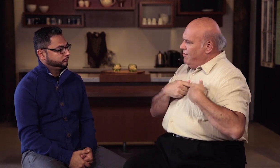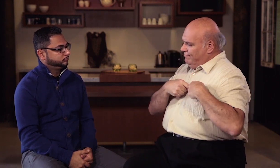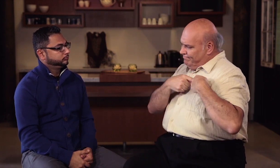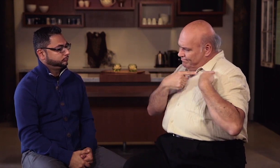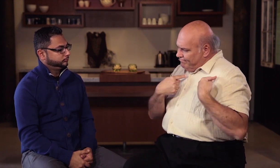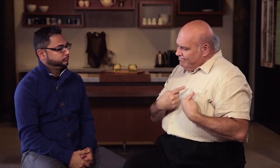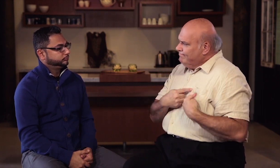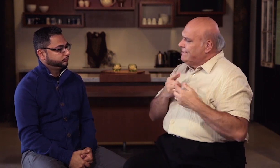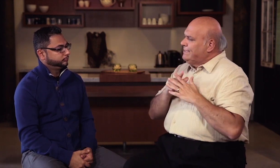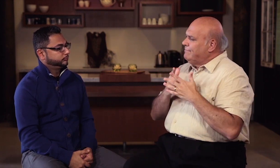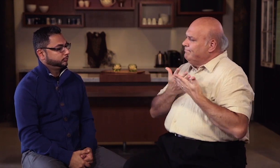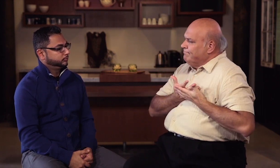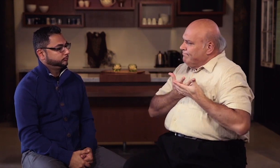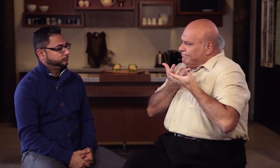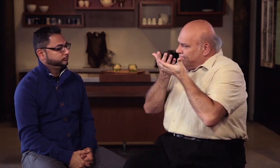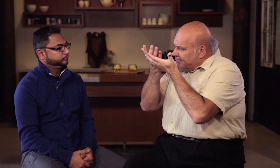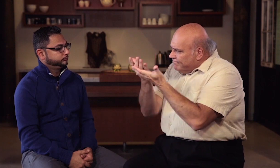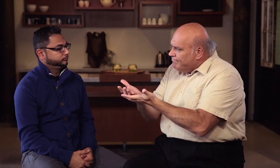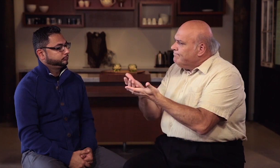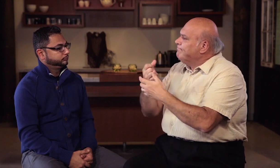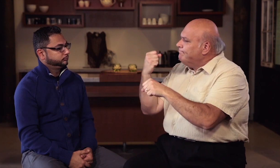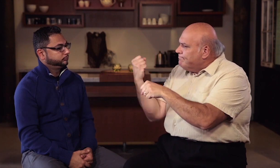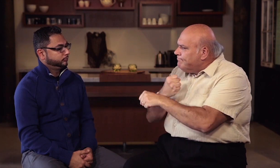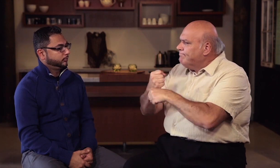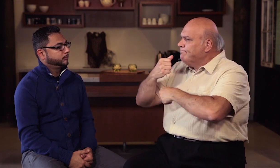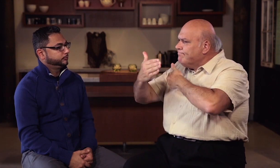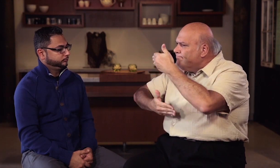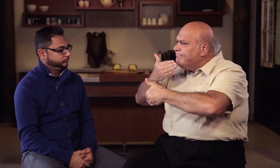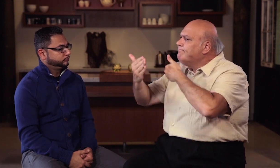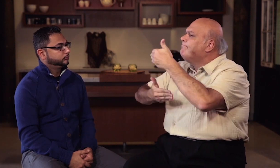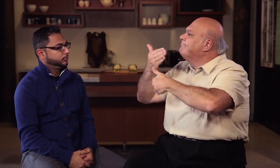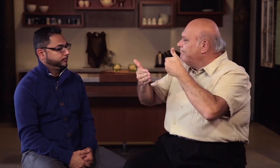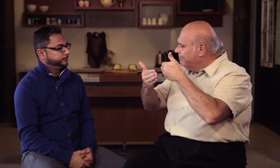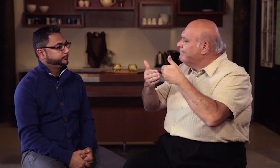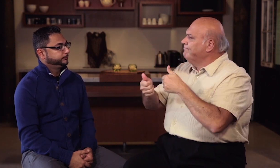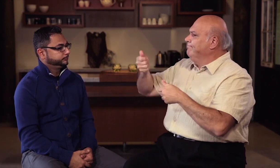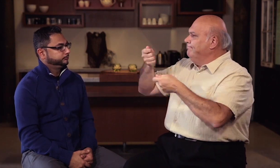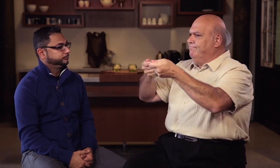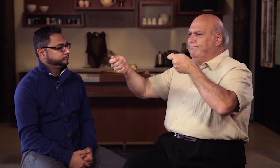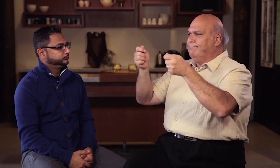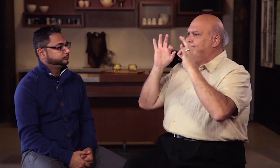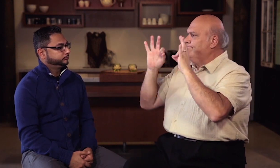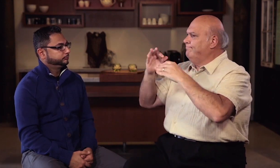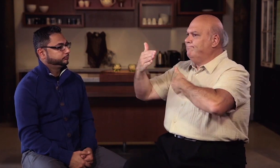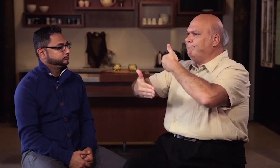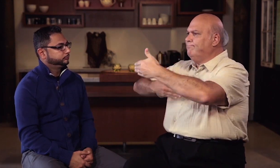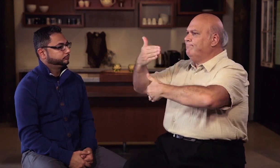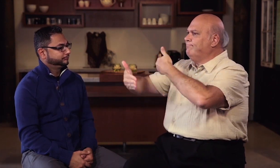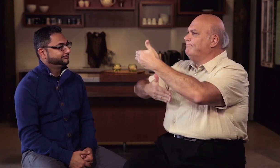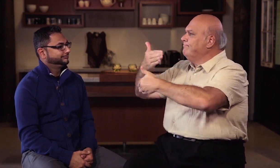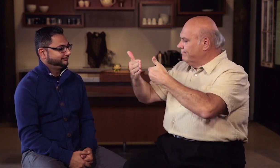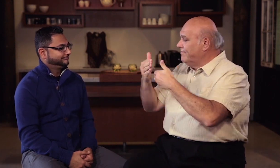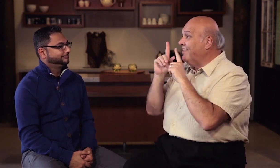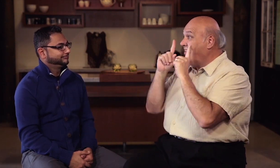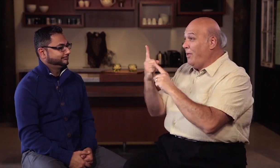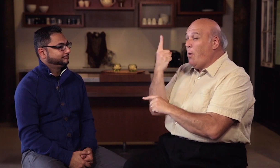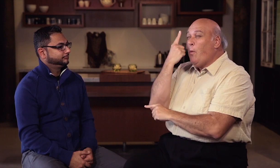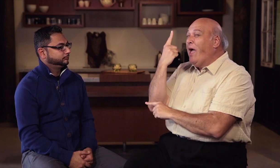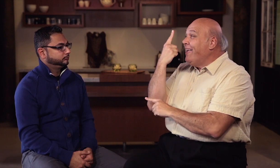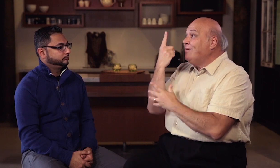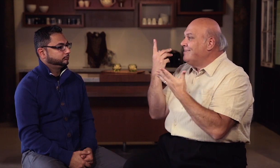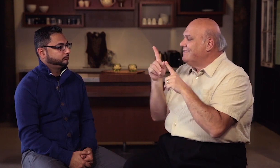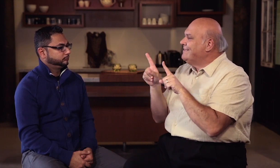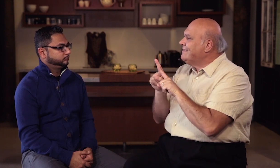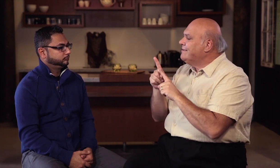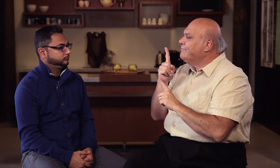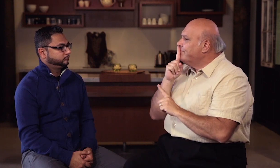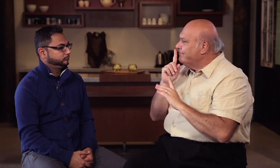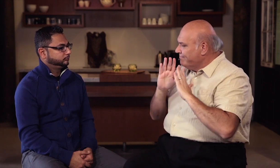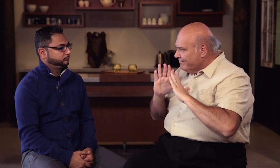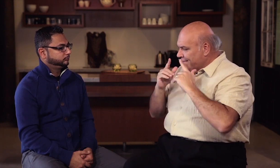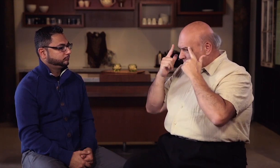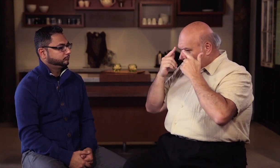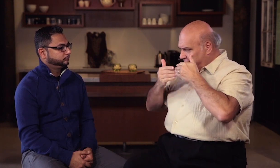to be done, focus and devote time to manage things smoothly. It is important that the